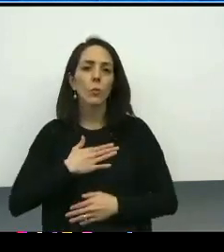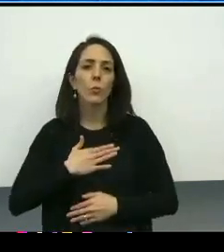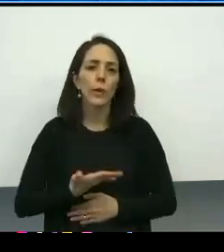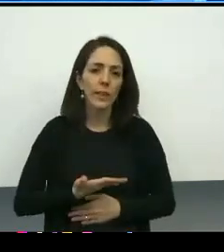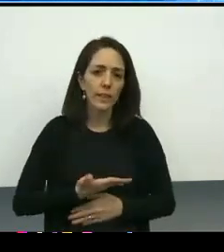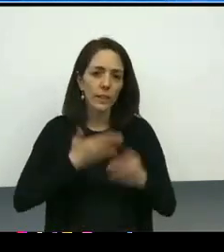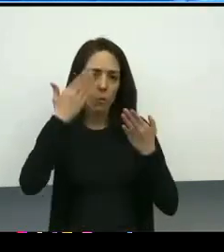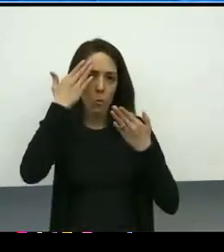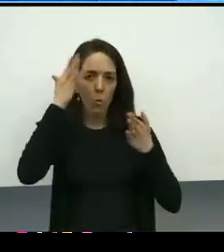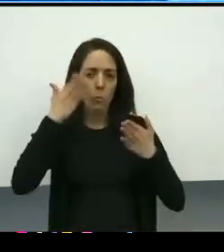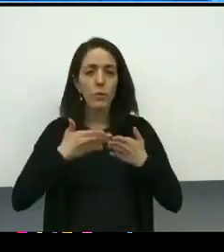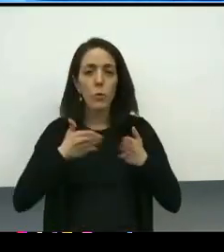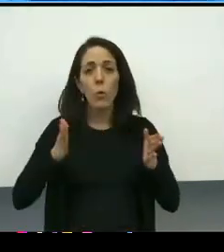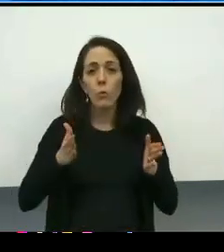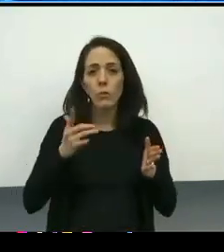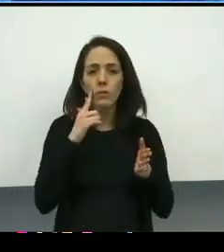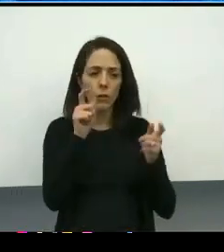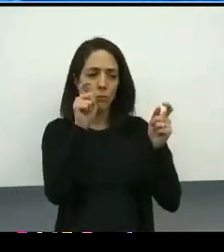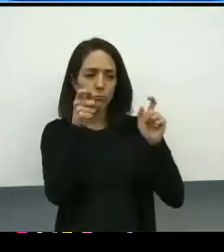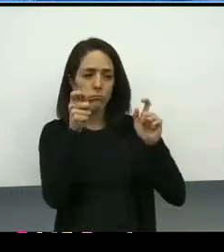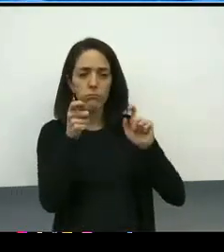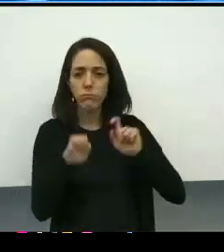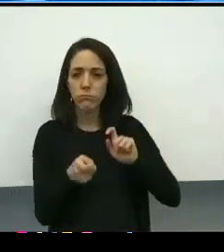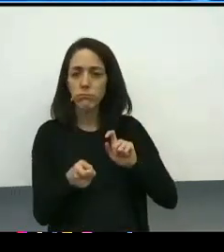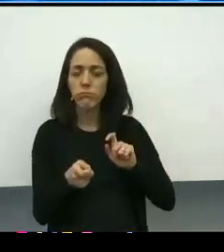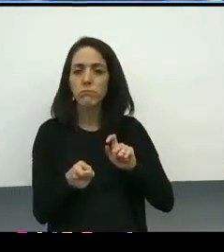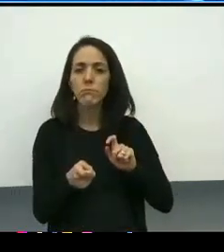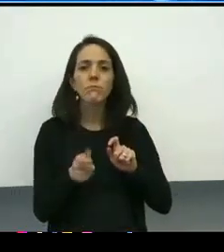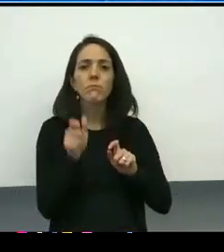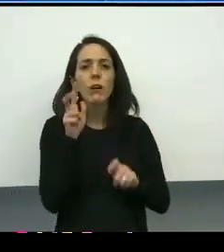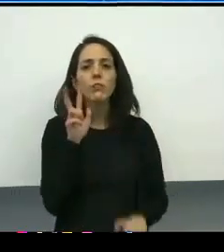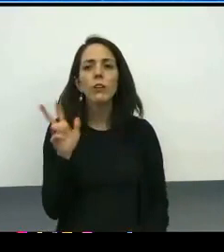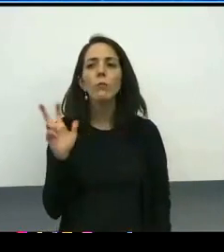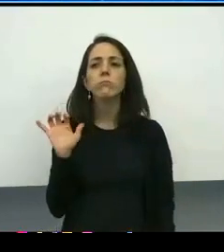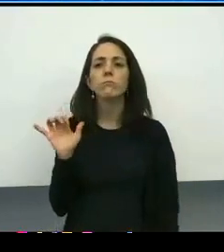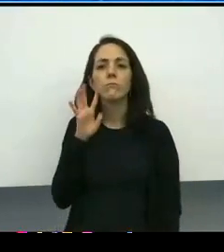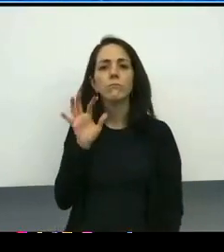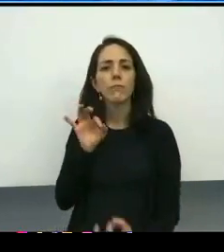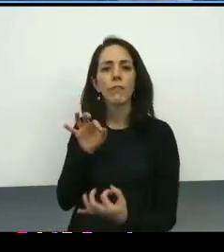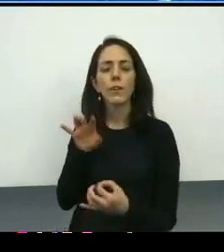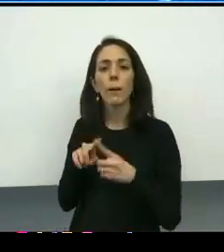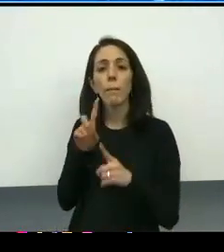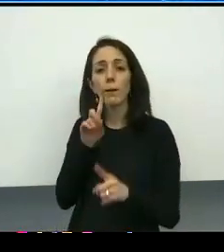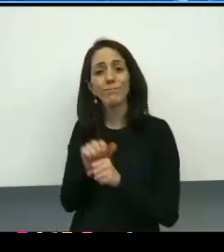again, to make the adjustment, not to only hear the feedback, but to apply it in a way that folks feel heard,